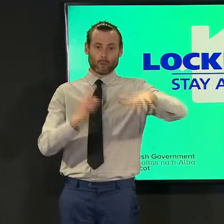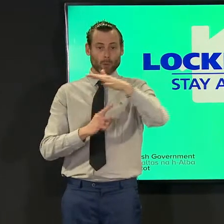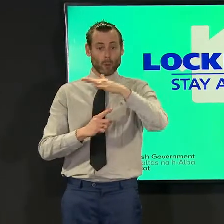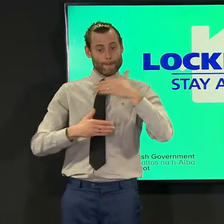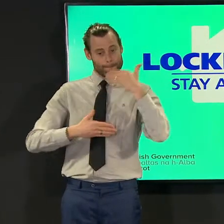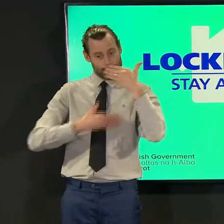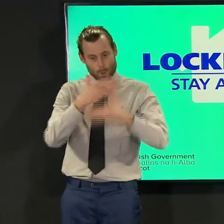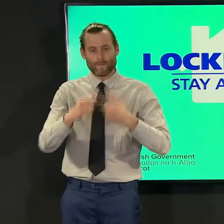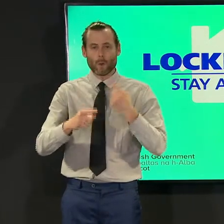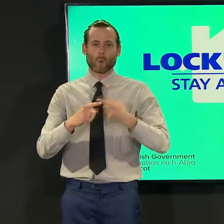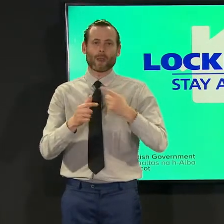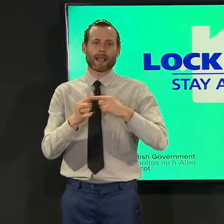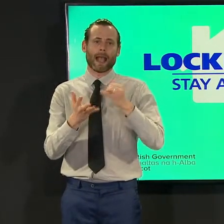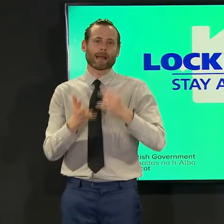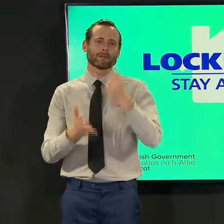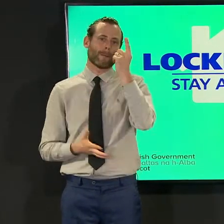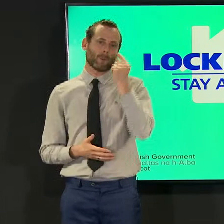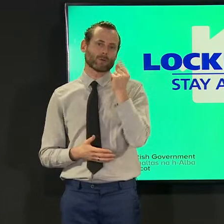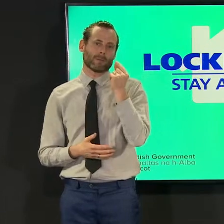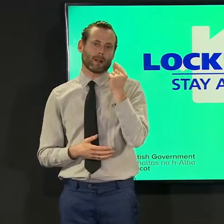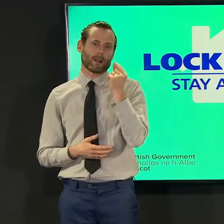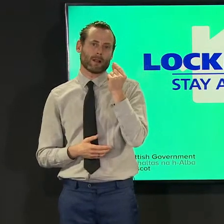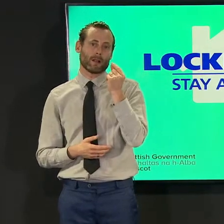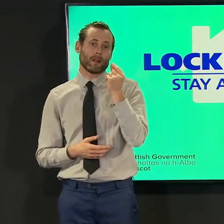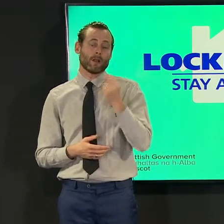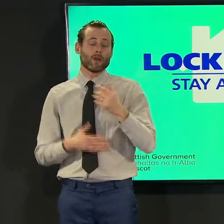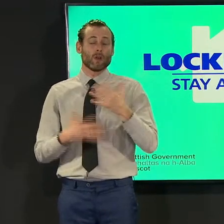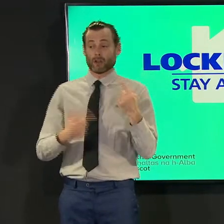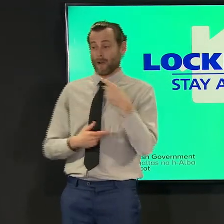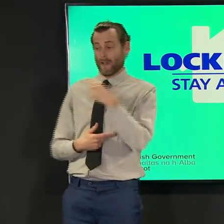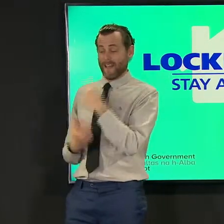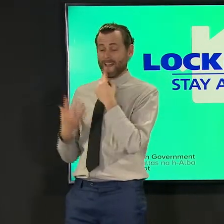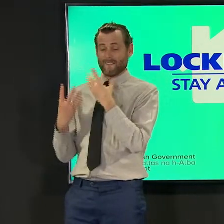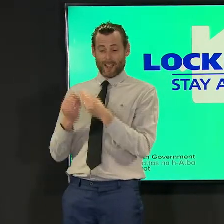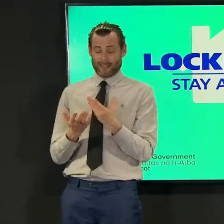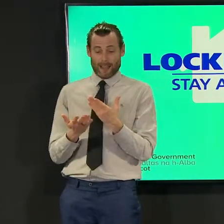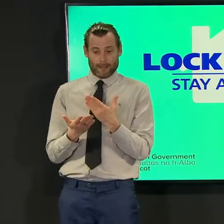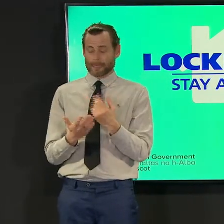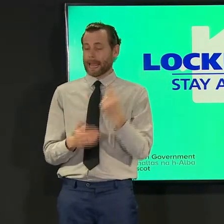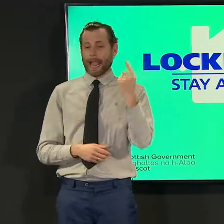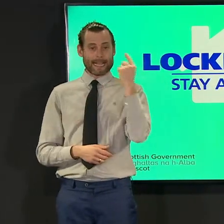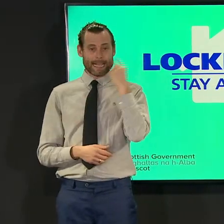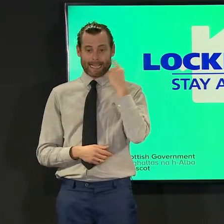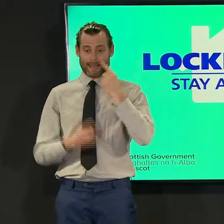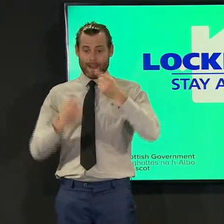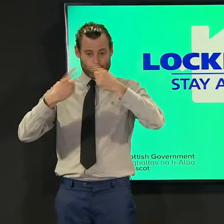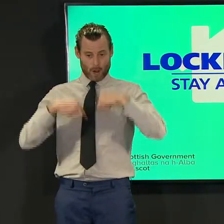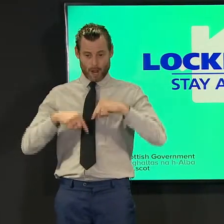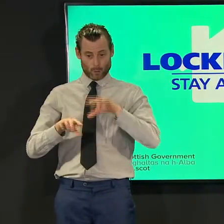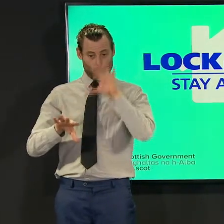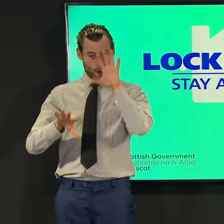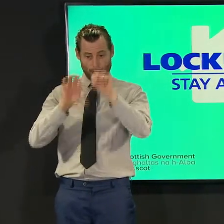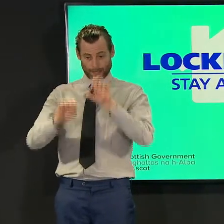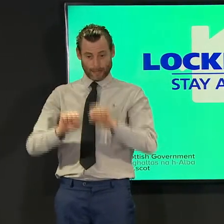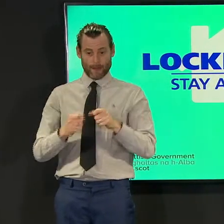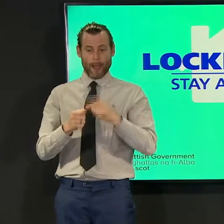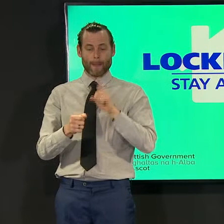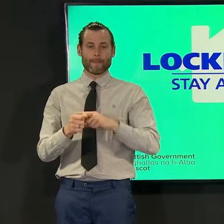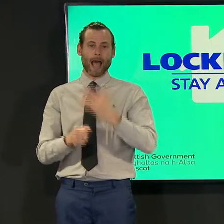it makes real sense for the protection of all of us that we follow jcvi advice on your